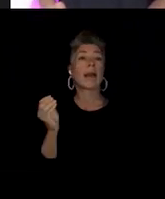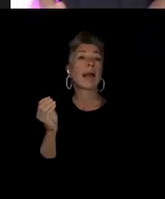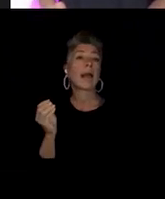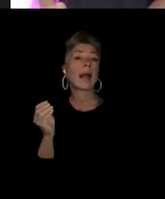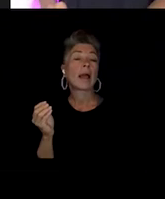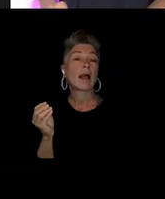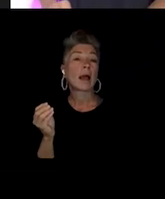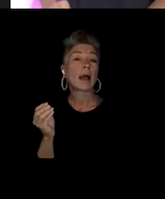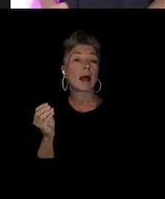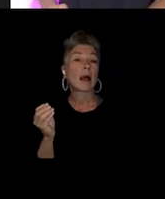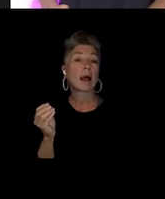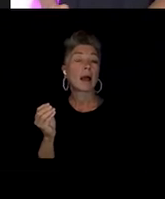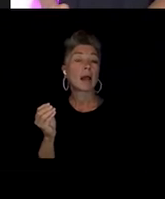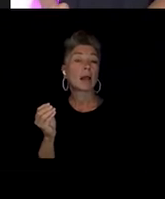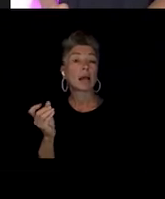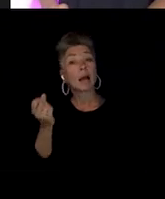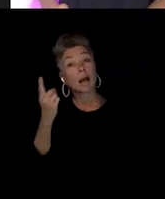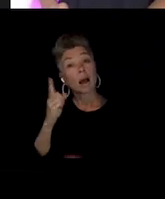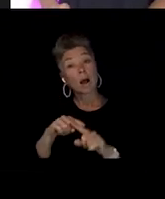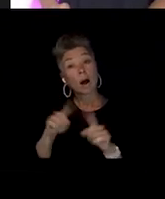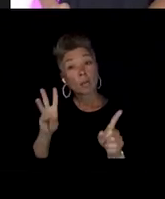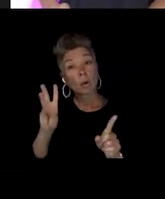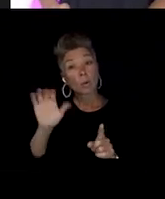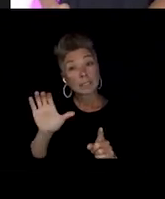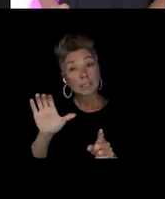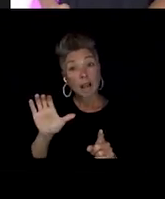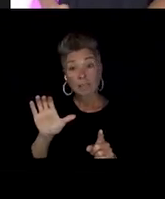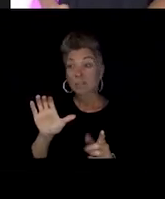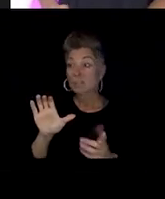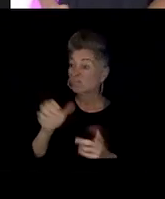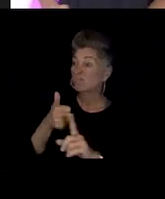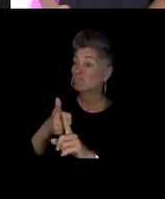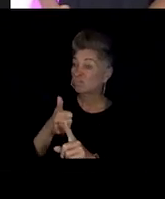Although Wisconsin has this really, really big problem.